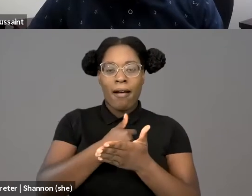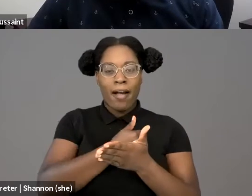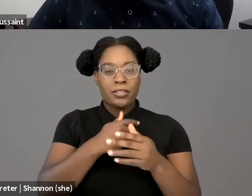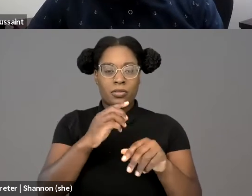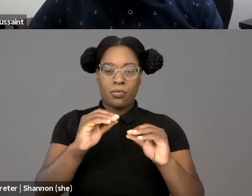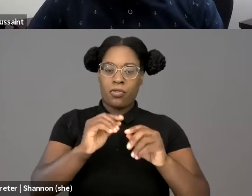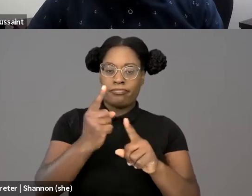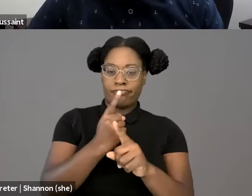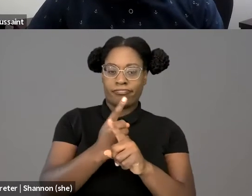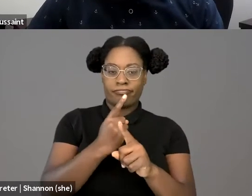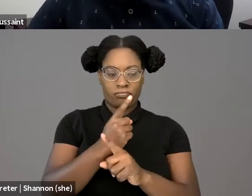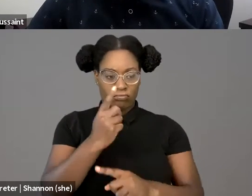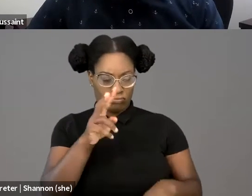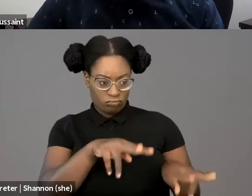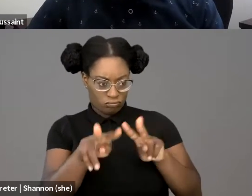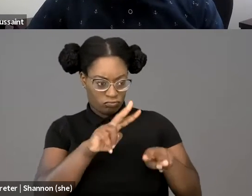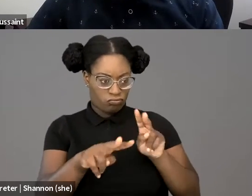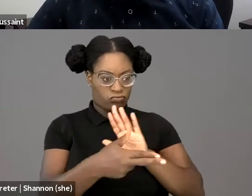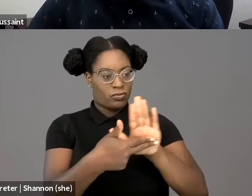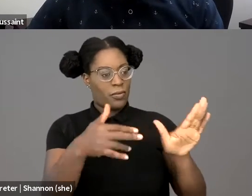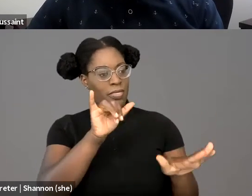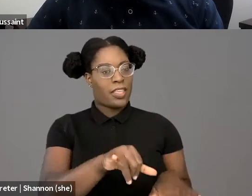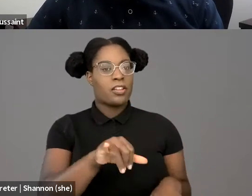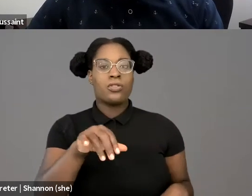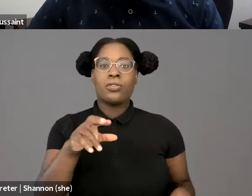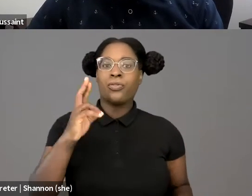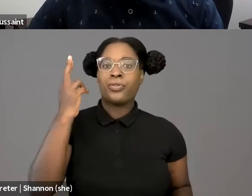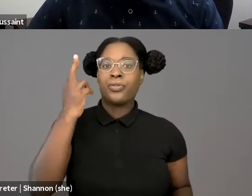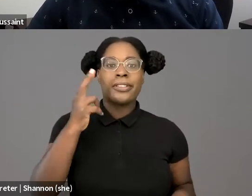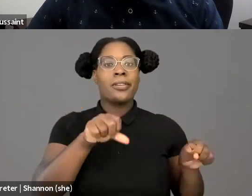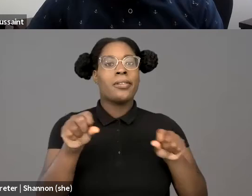could turn on actual reasonable suspicion, rather than the proxy of race.